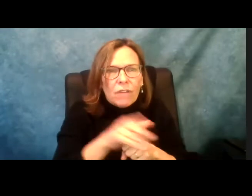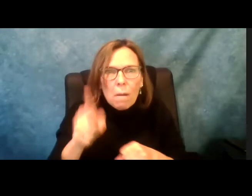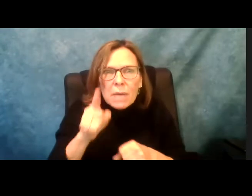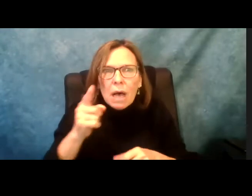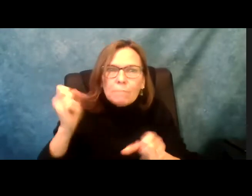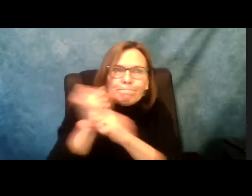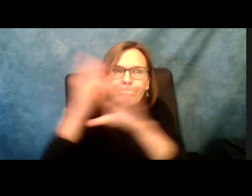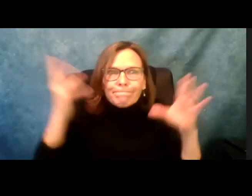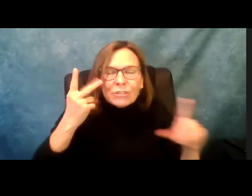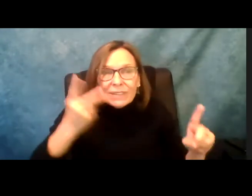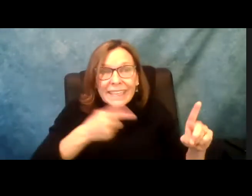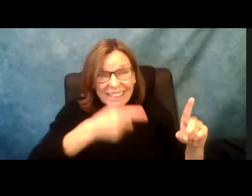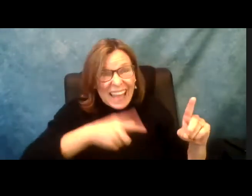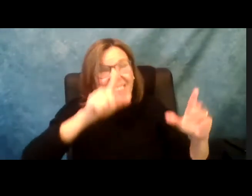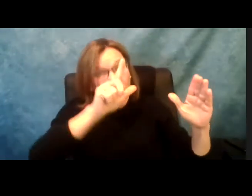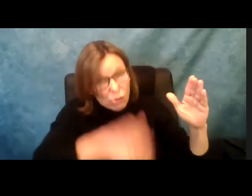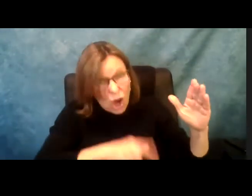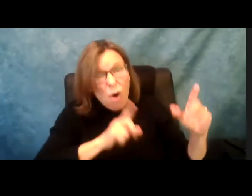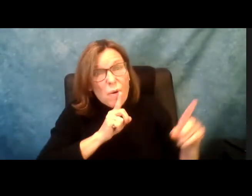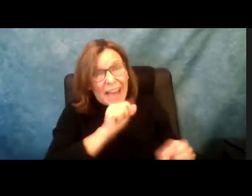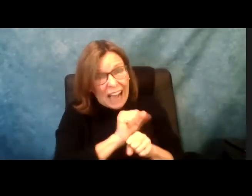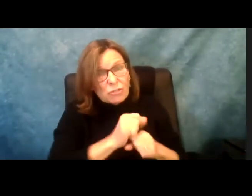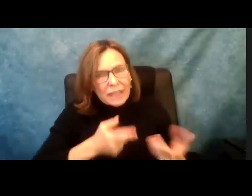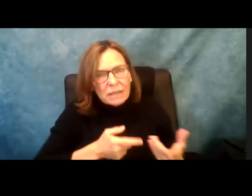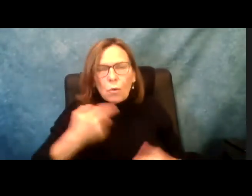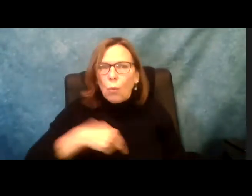them to 150% of poverty line, which in and of itself is not